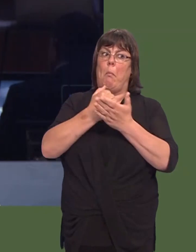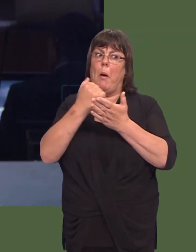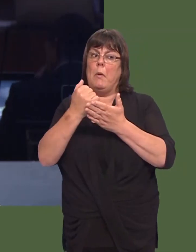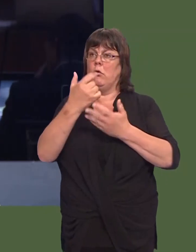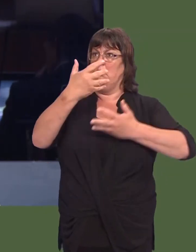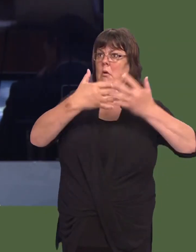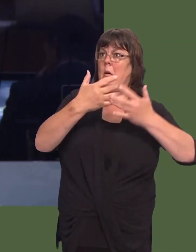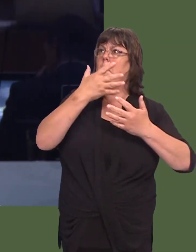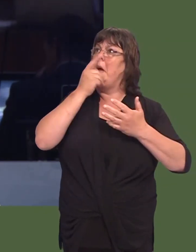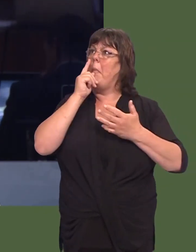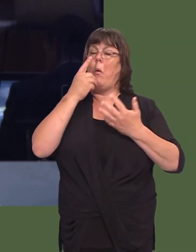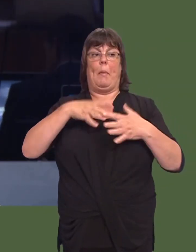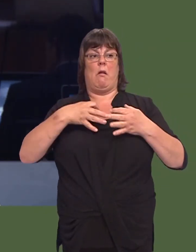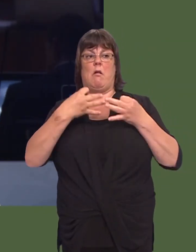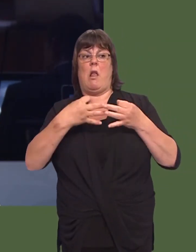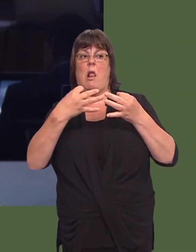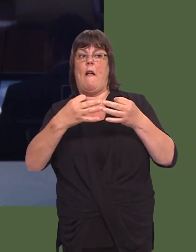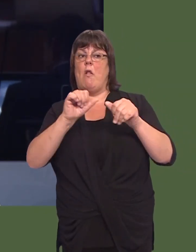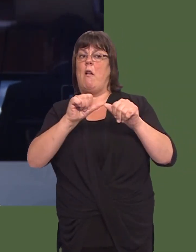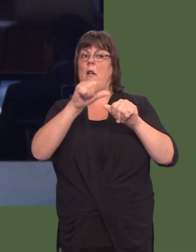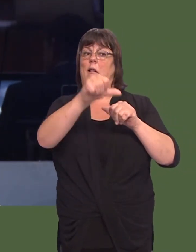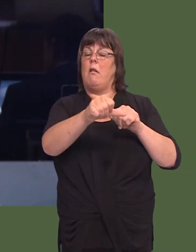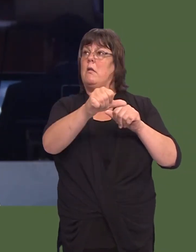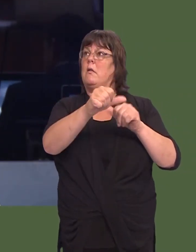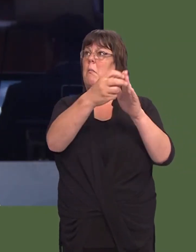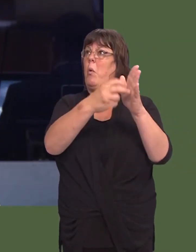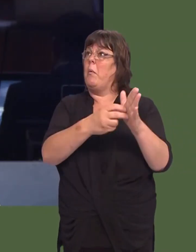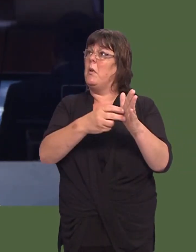ddilynol fel rhan oích data rheolaidd ar berfformiad y gwasanaeth iechyd?